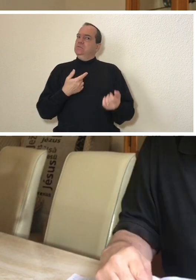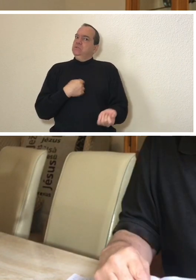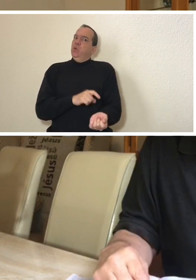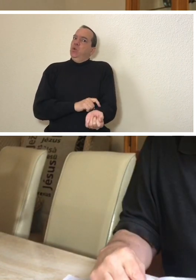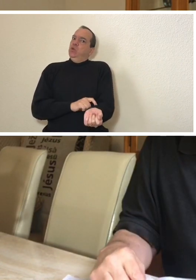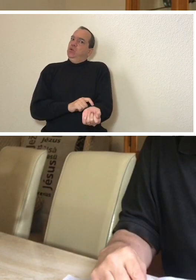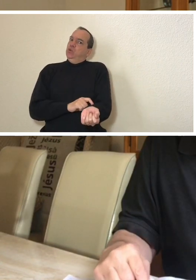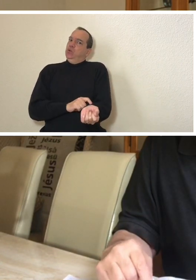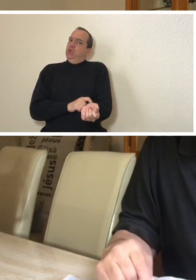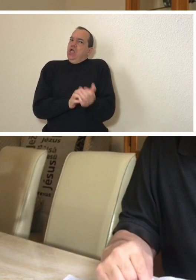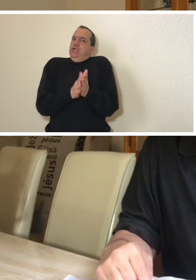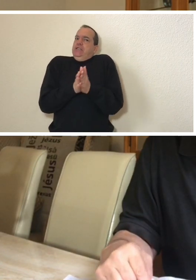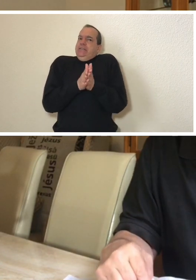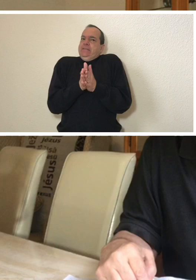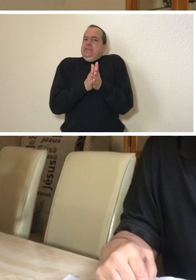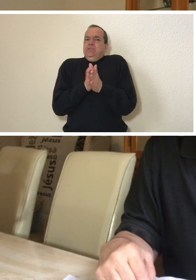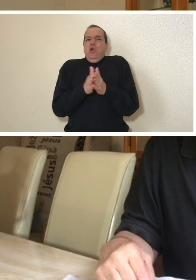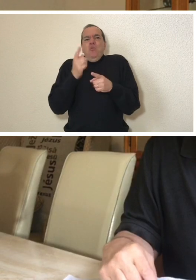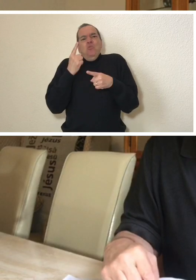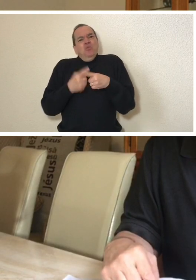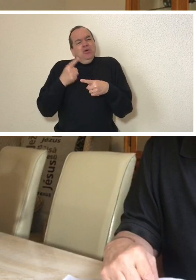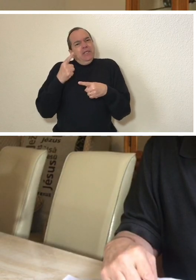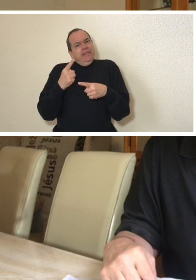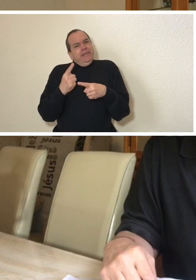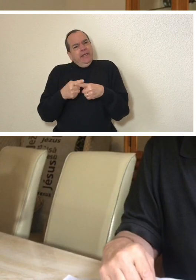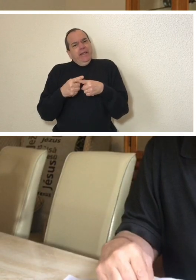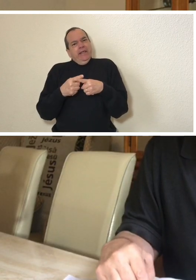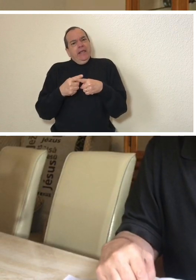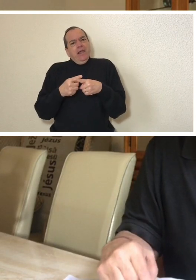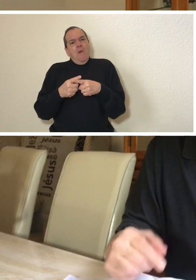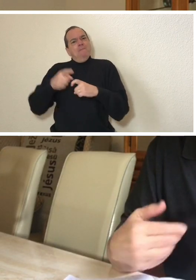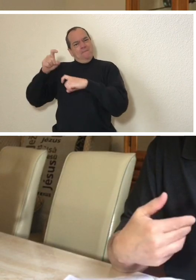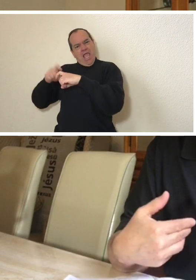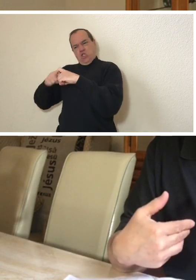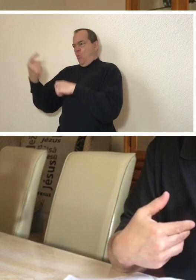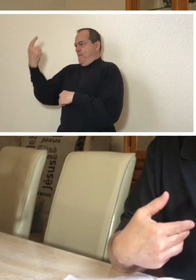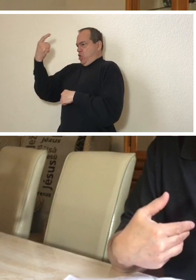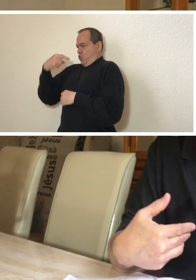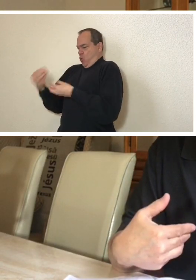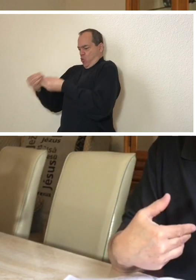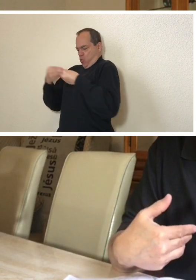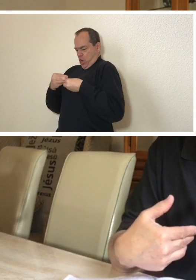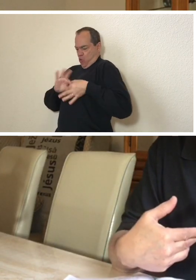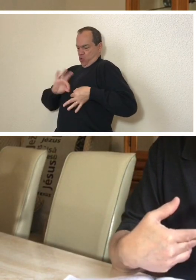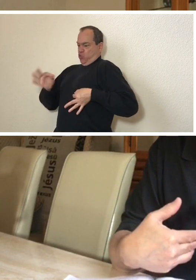However, I became very anxious because the only reason to put the feeding tube in my stomach